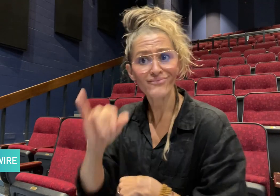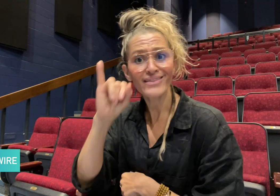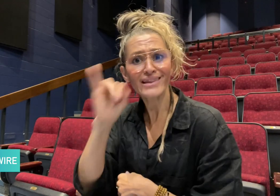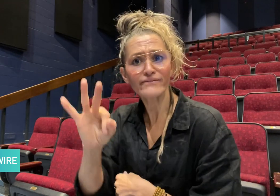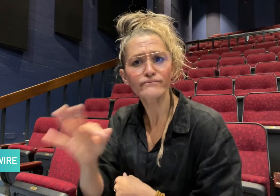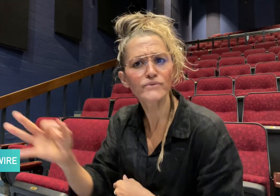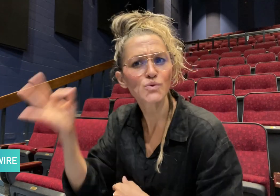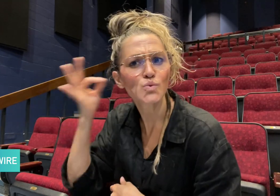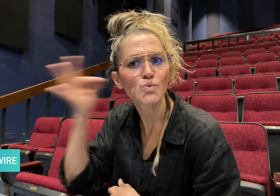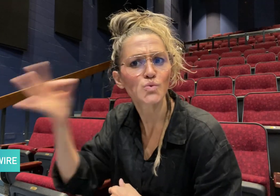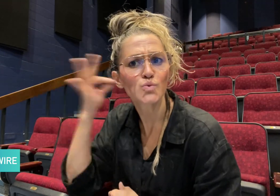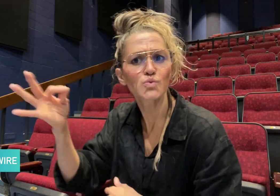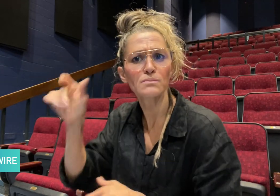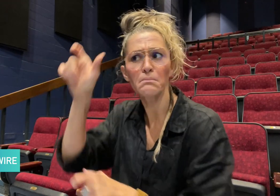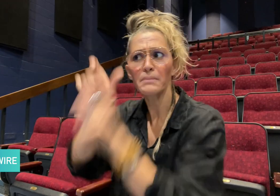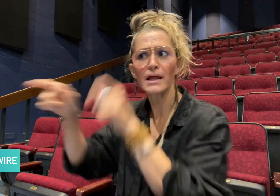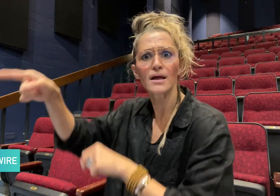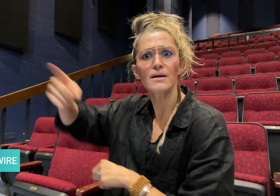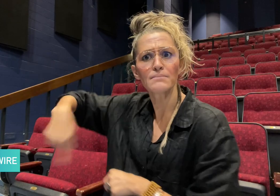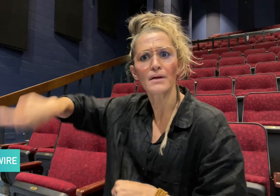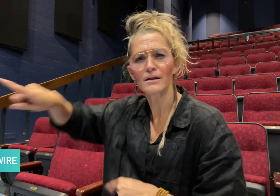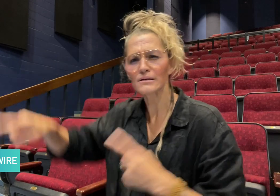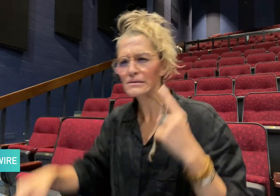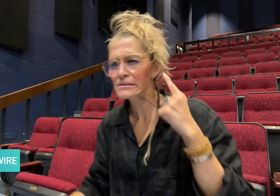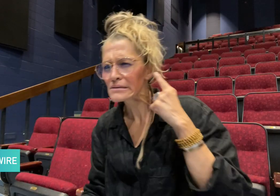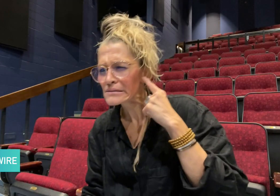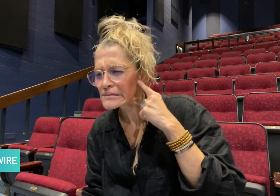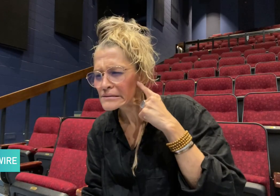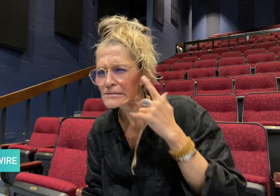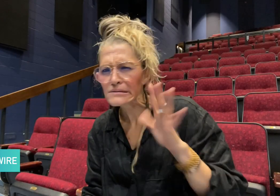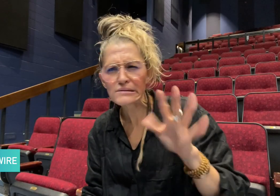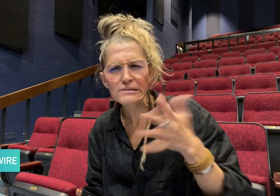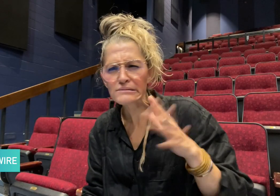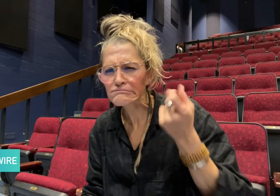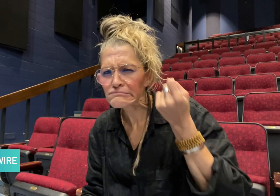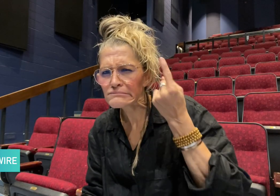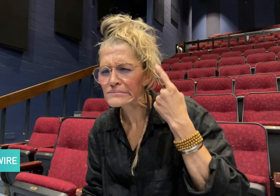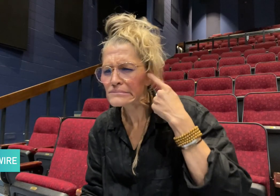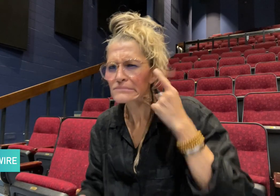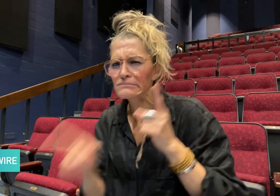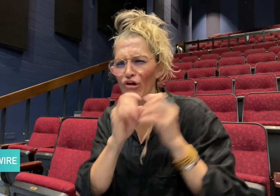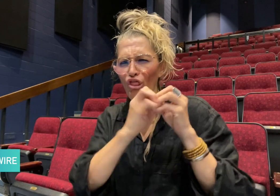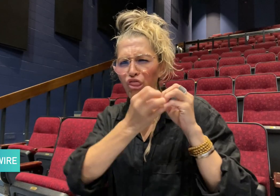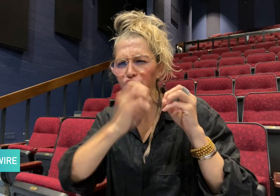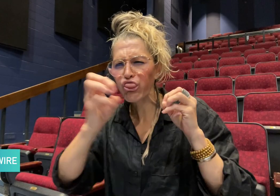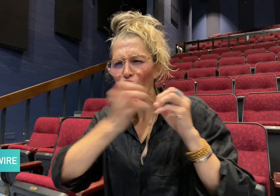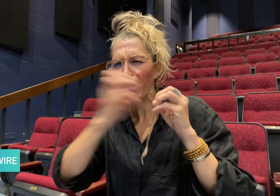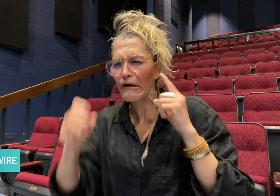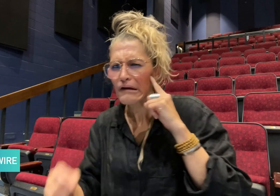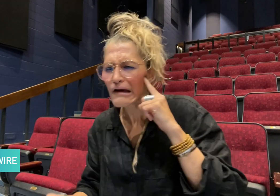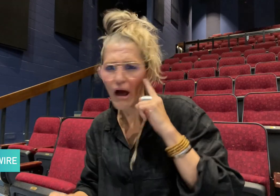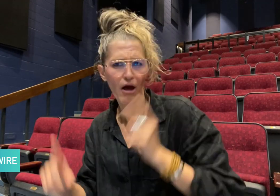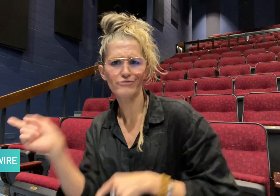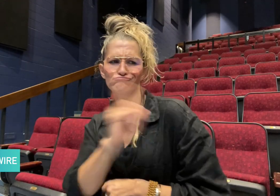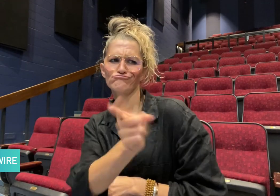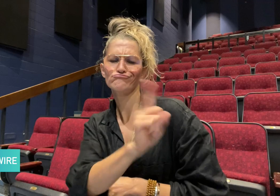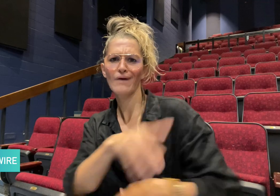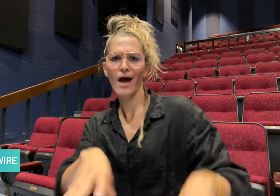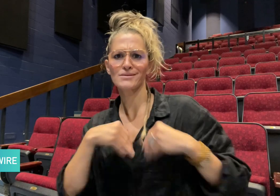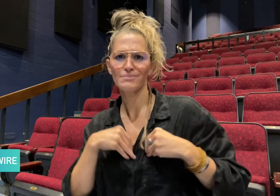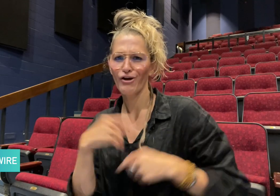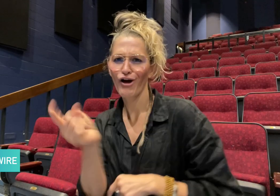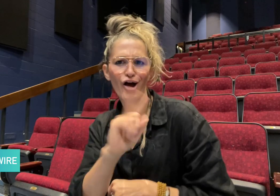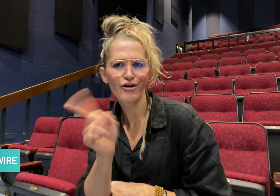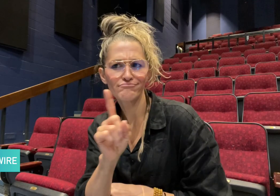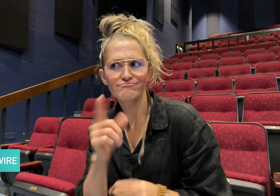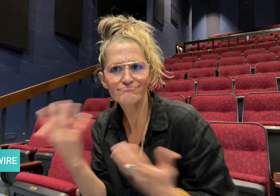wouldn’t accept unintelligible audio, it's the same principle.